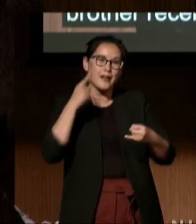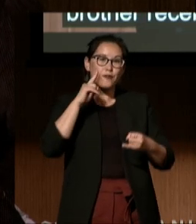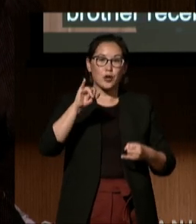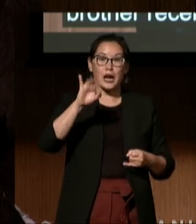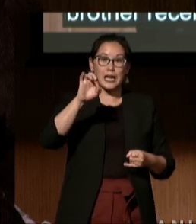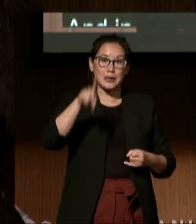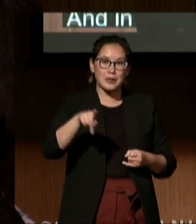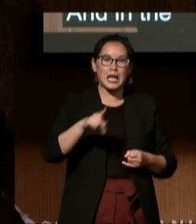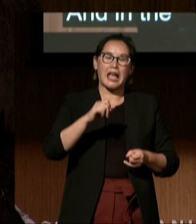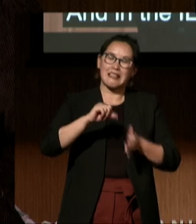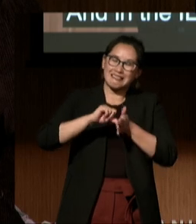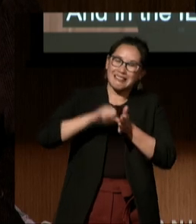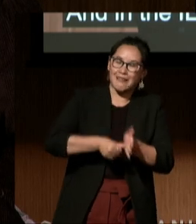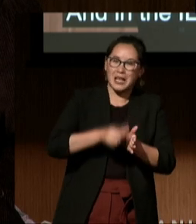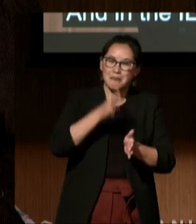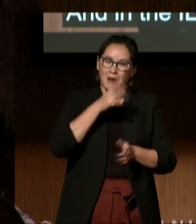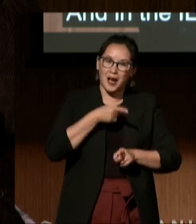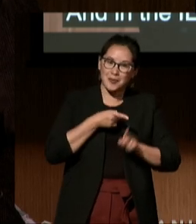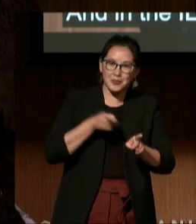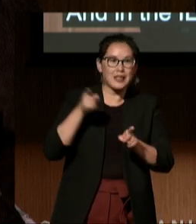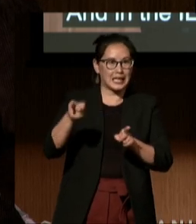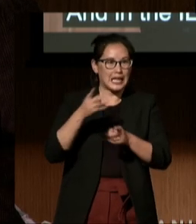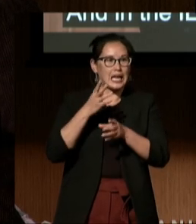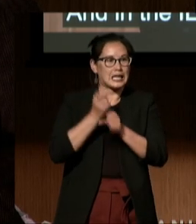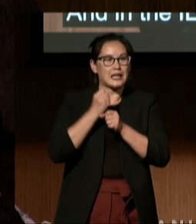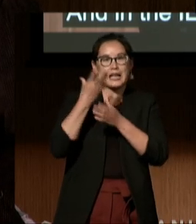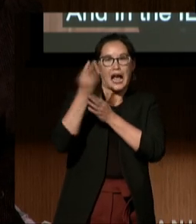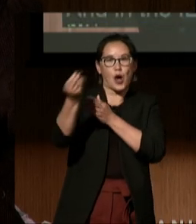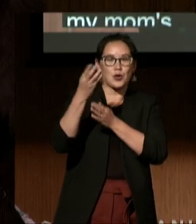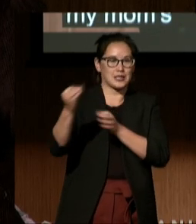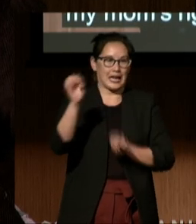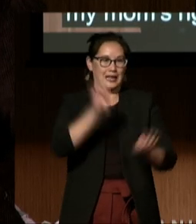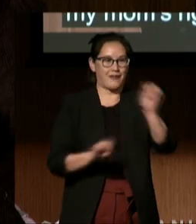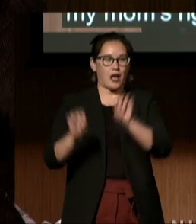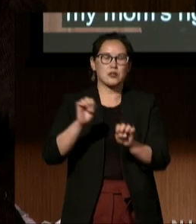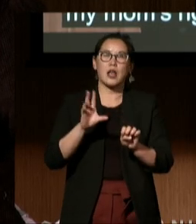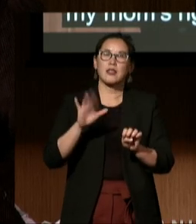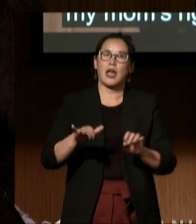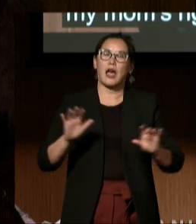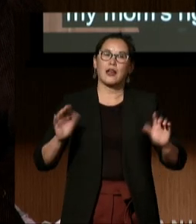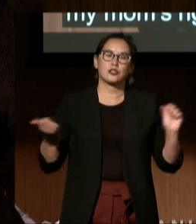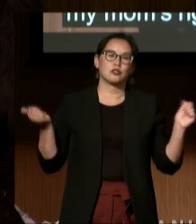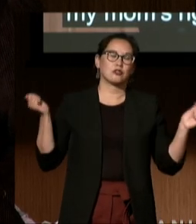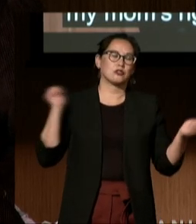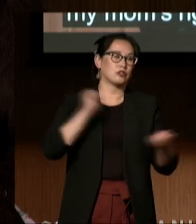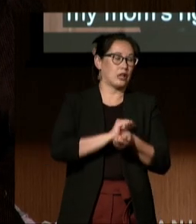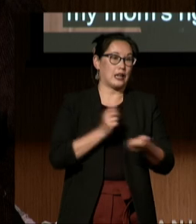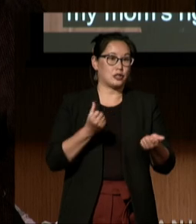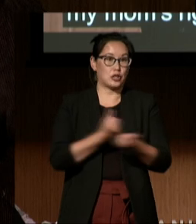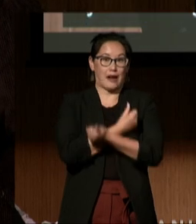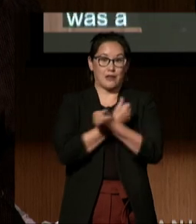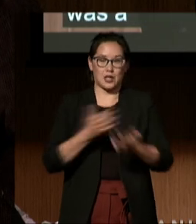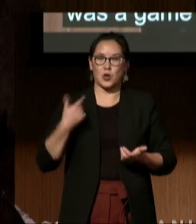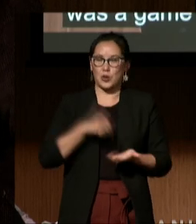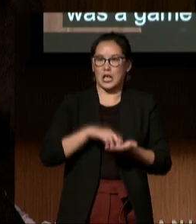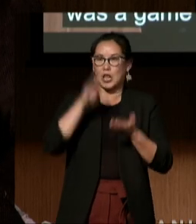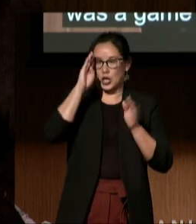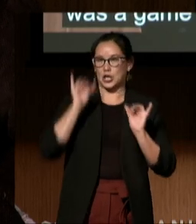right to seek an outside evaluation. This was a game-changer. With Julie and DREDF's help, our family learned that we could get a clear understanding